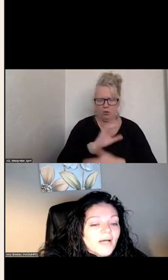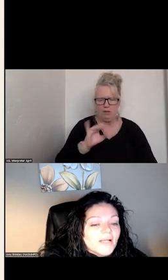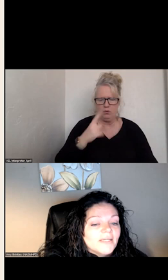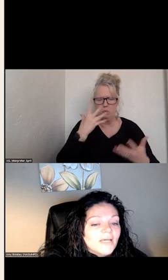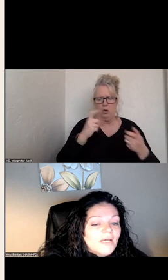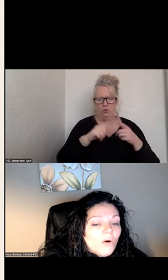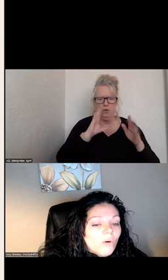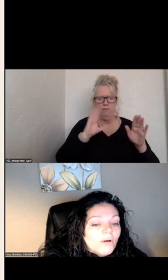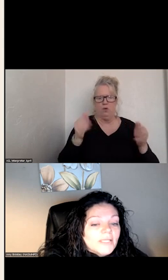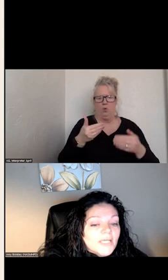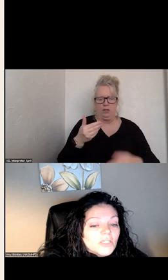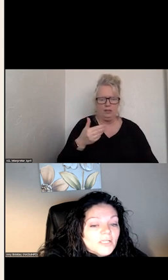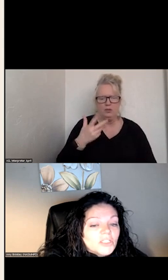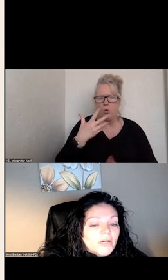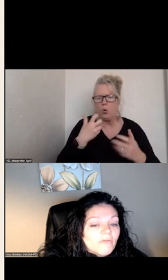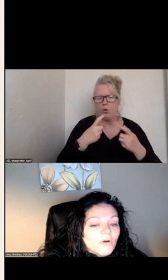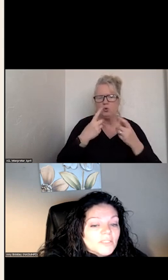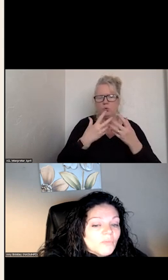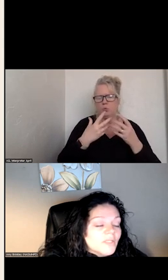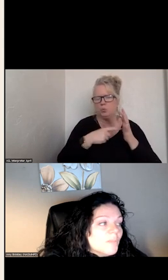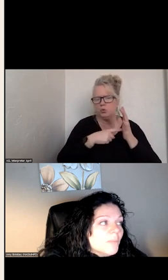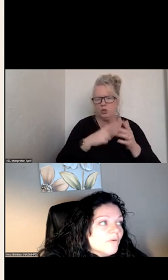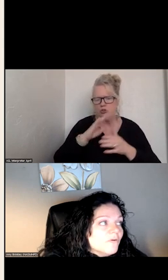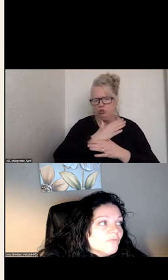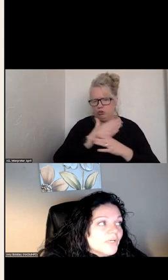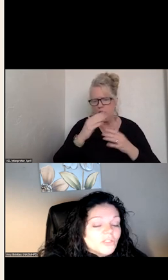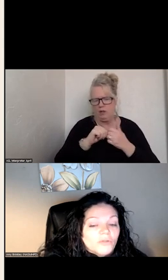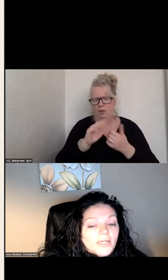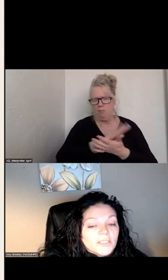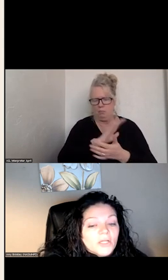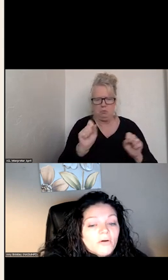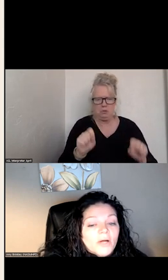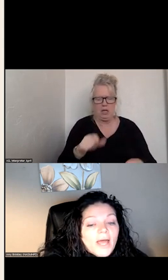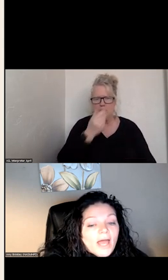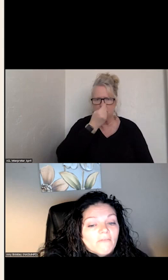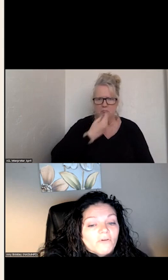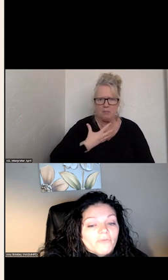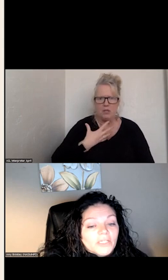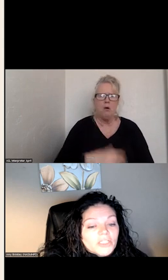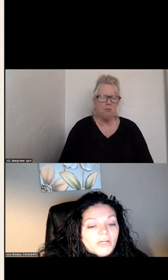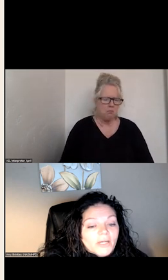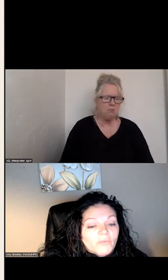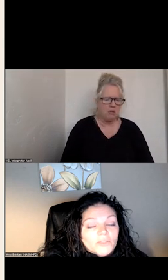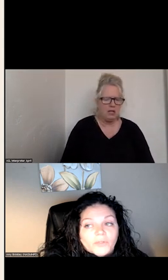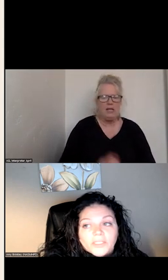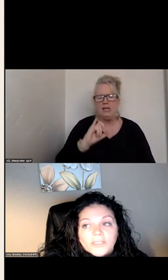TO HIGHLIGHT OR SHARE WITHIN THE PAPER, FEEL FREE TO LET US KNOW AND FEEL FREE TO SHARE RESOURCES.